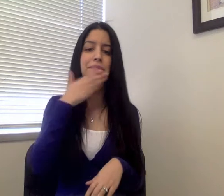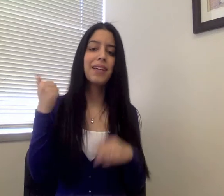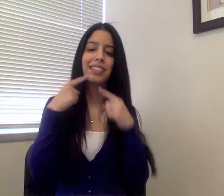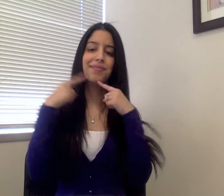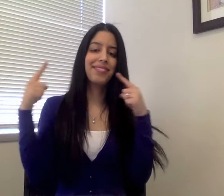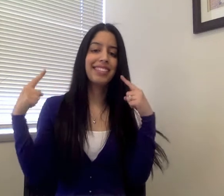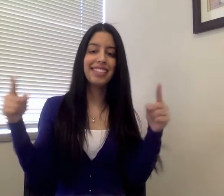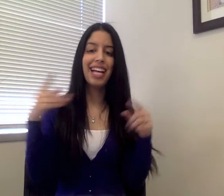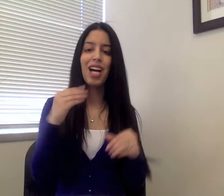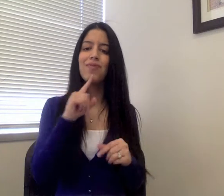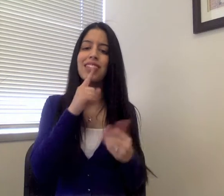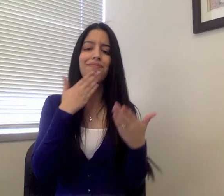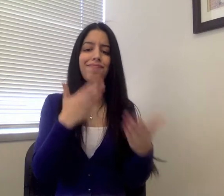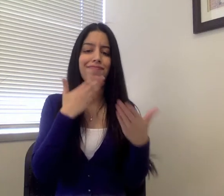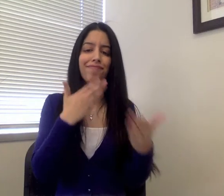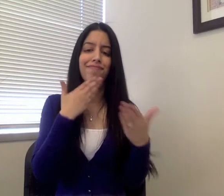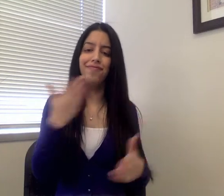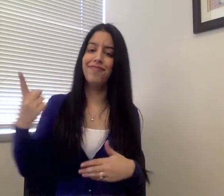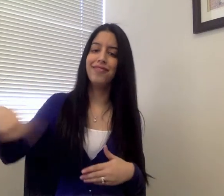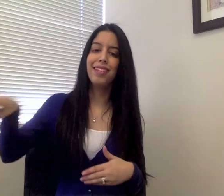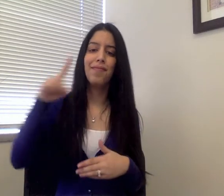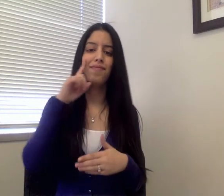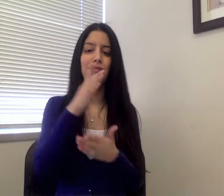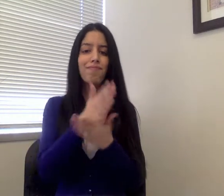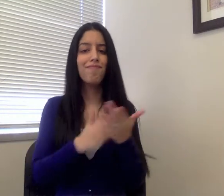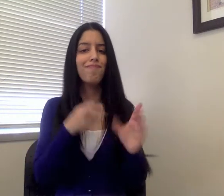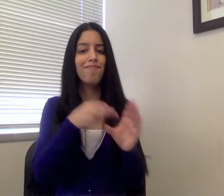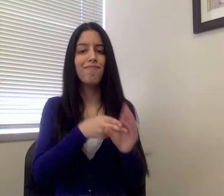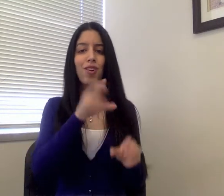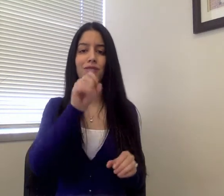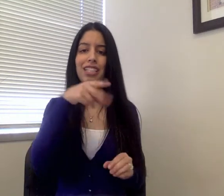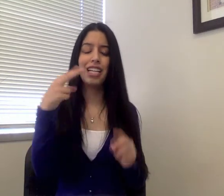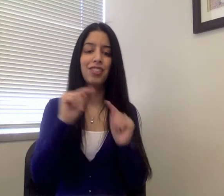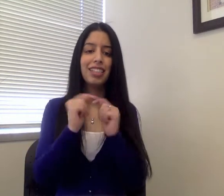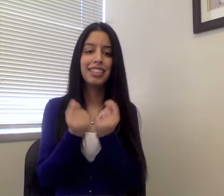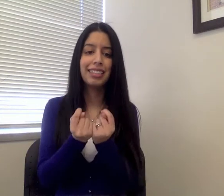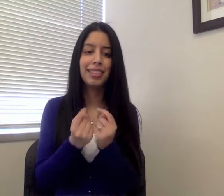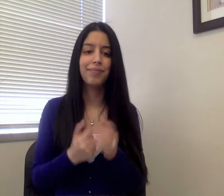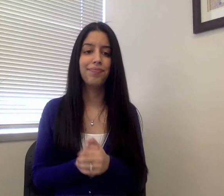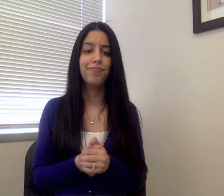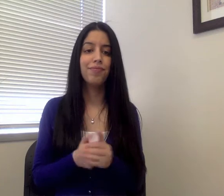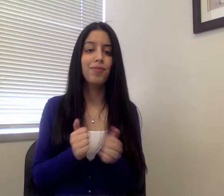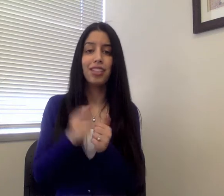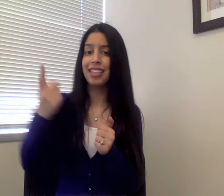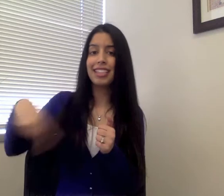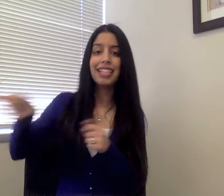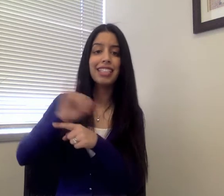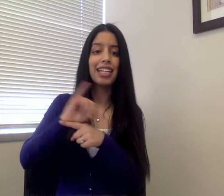the best of luck and extend our gratitude for their work as part of the ODHH team. With